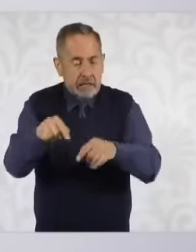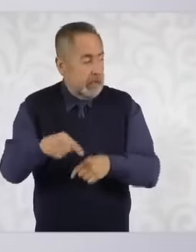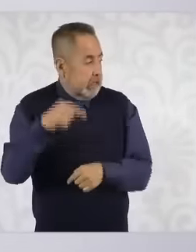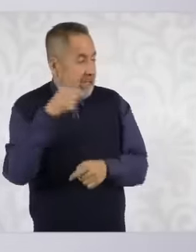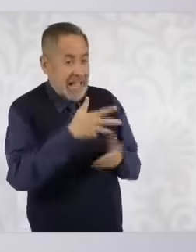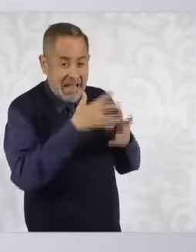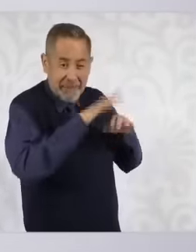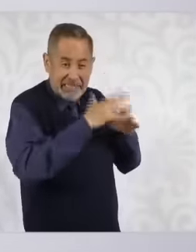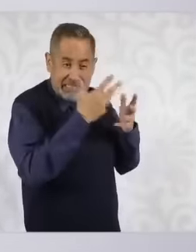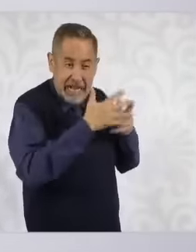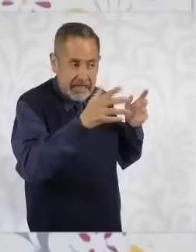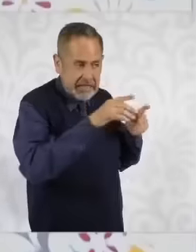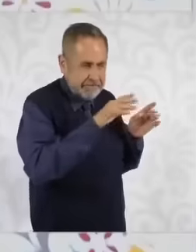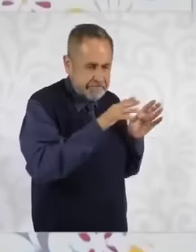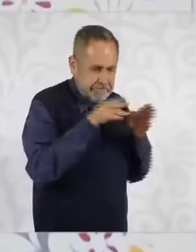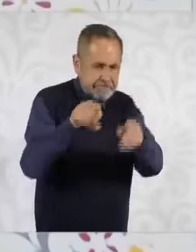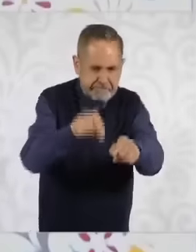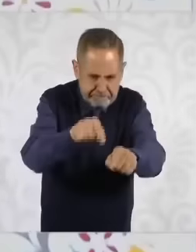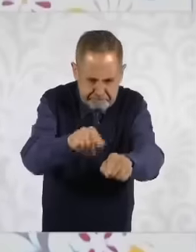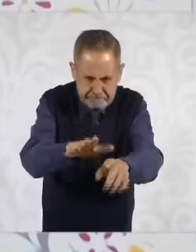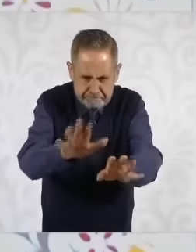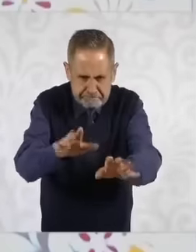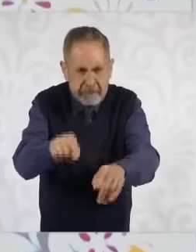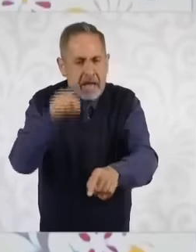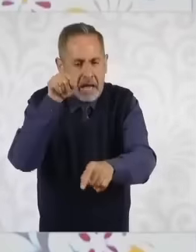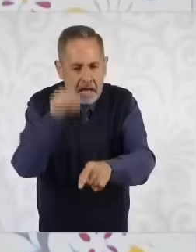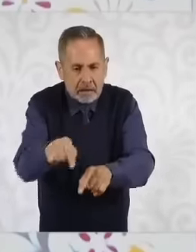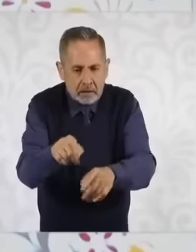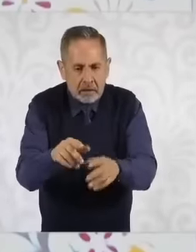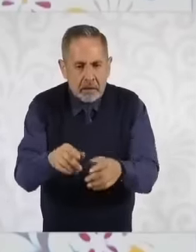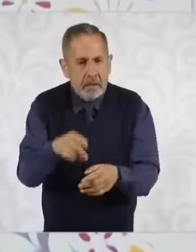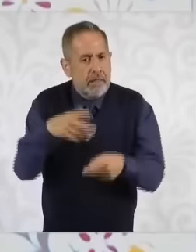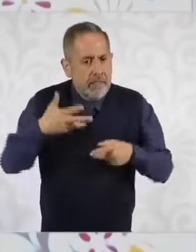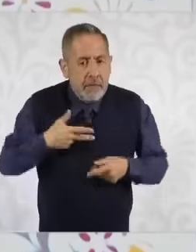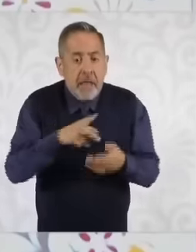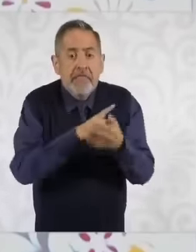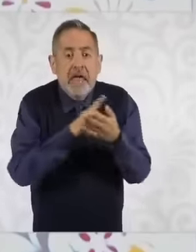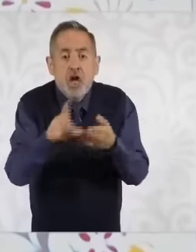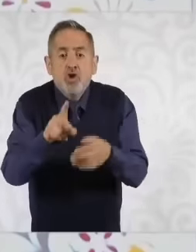the large producers because they have to have all their social rights. Anyone who works in